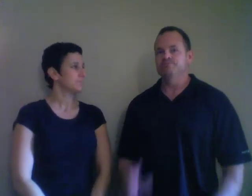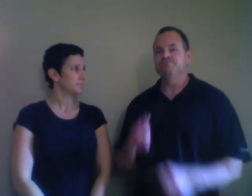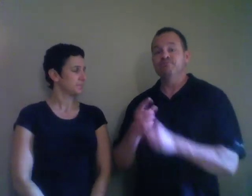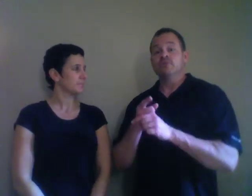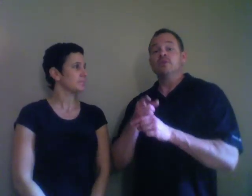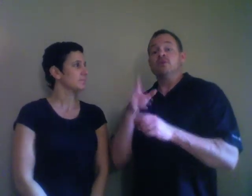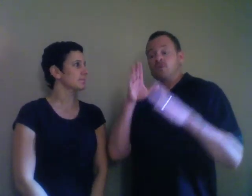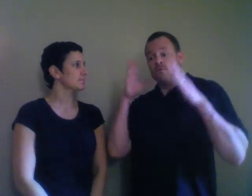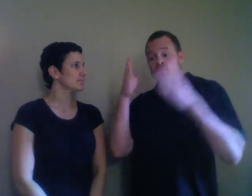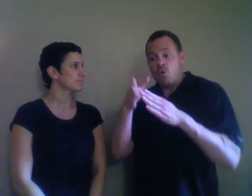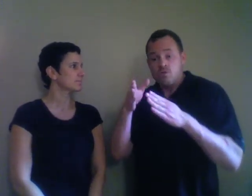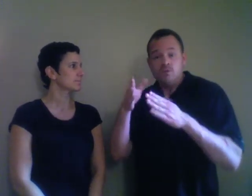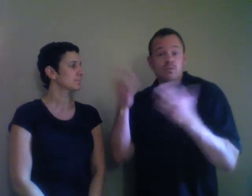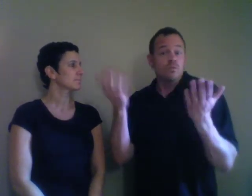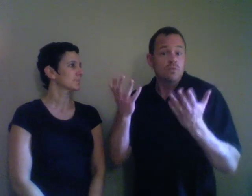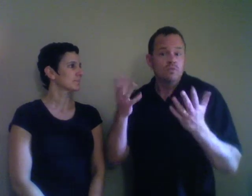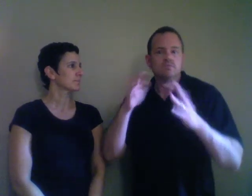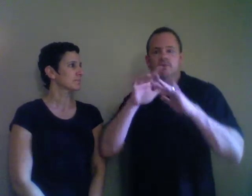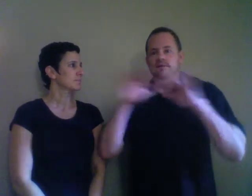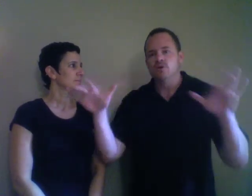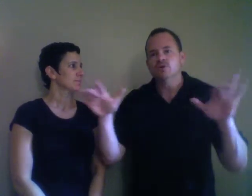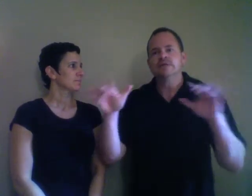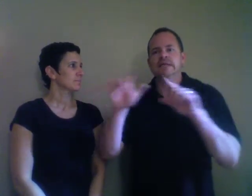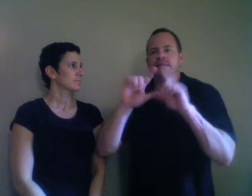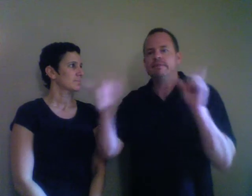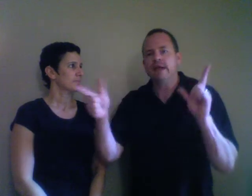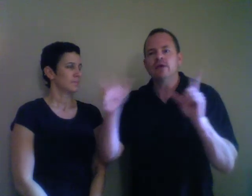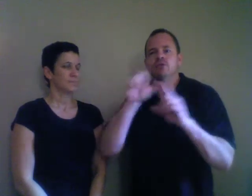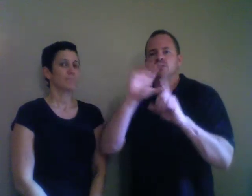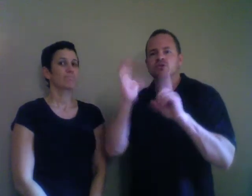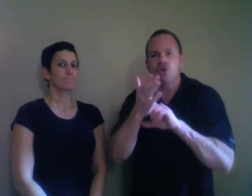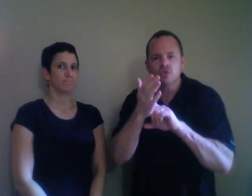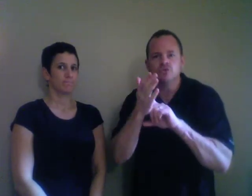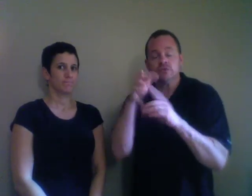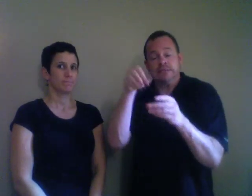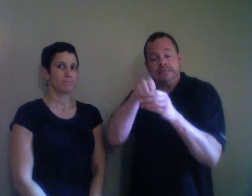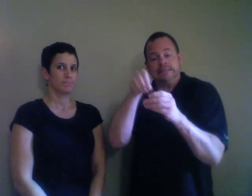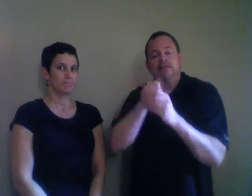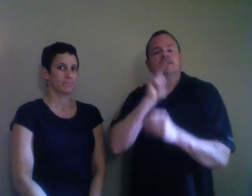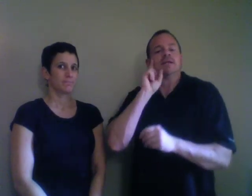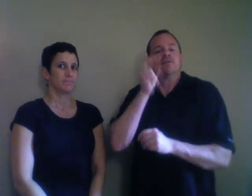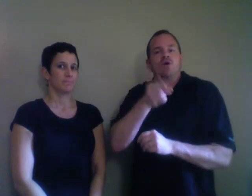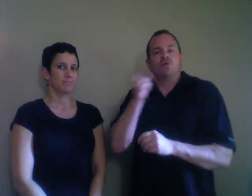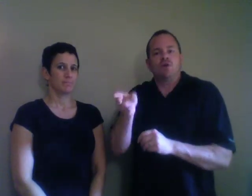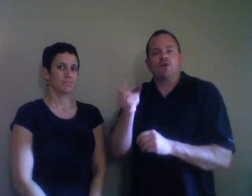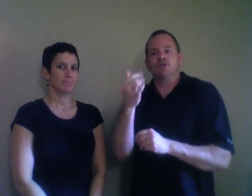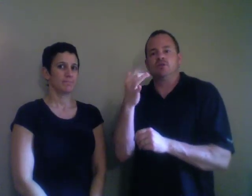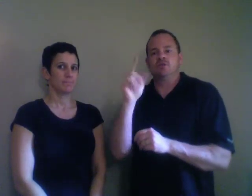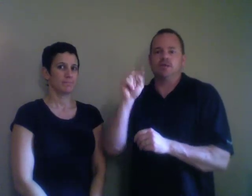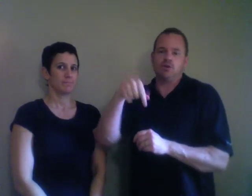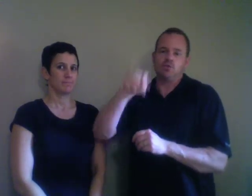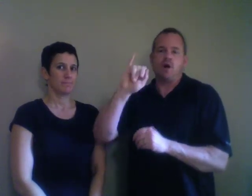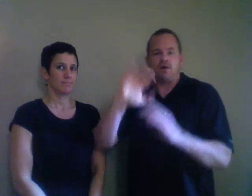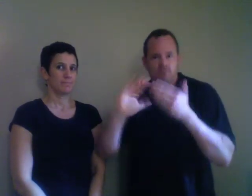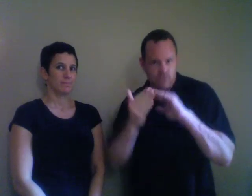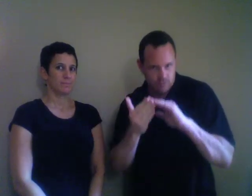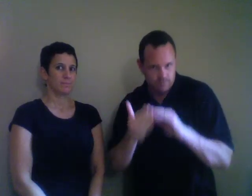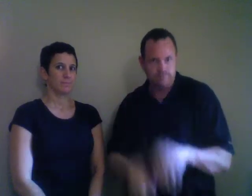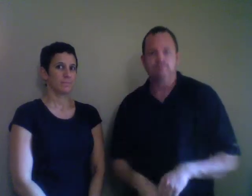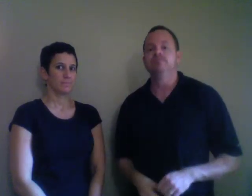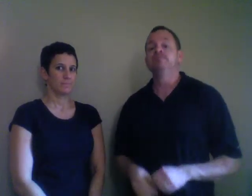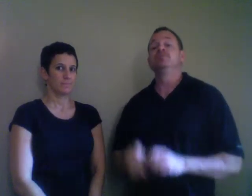The focus is diversity in language and culture within the D/HH and GLBTQI communities.